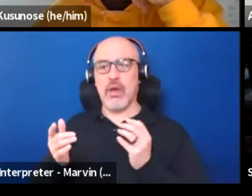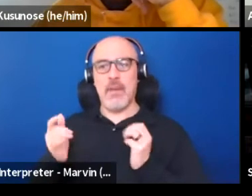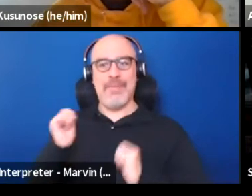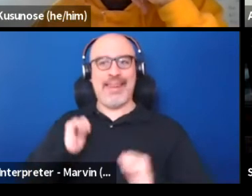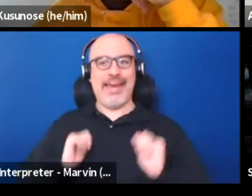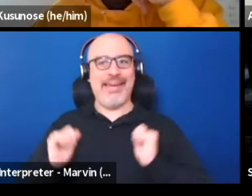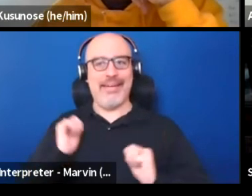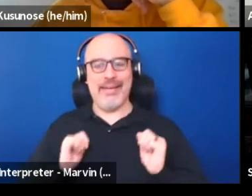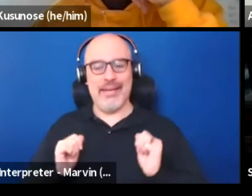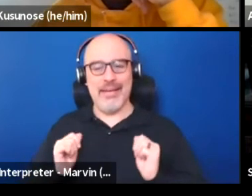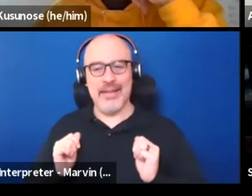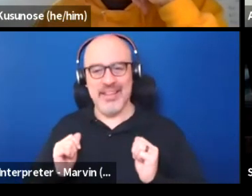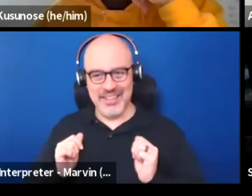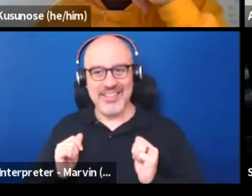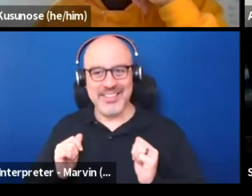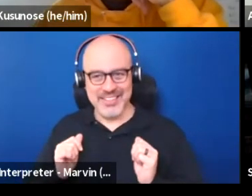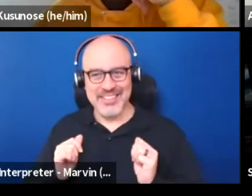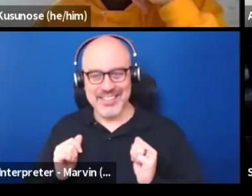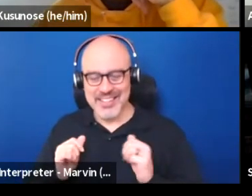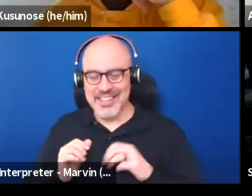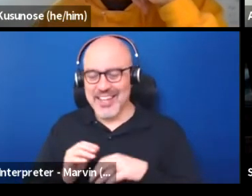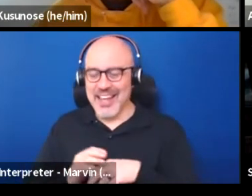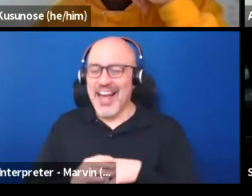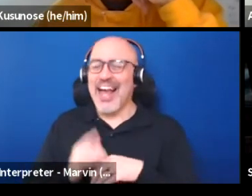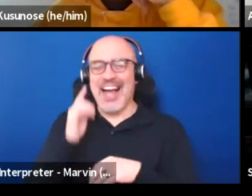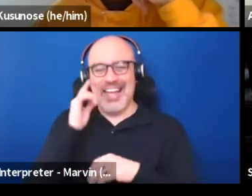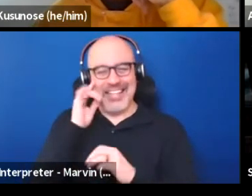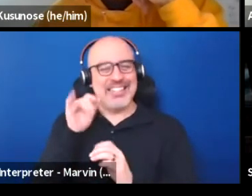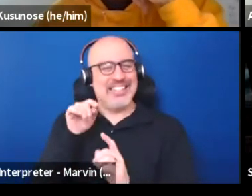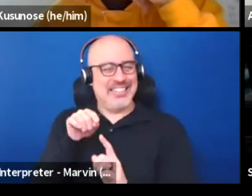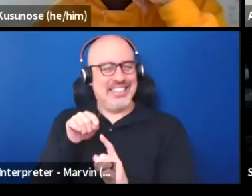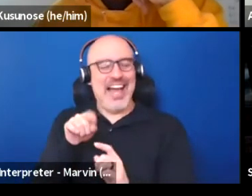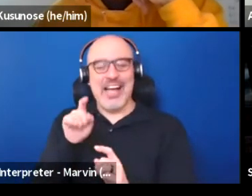And I think that that's where we have to start to dismantle